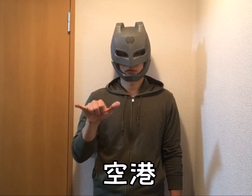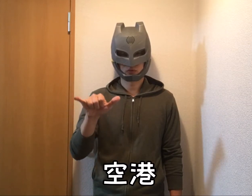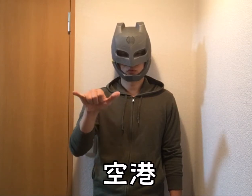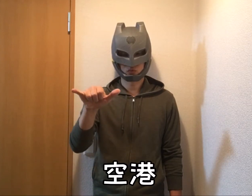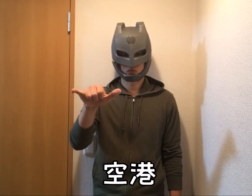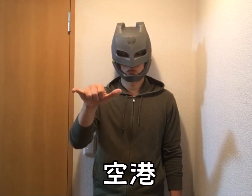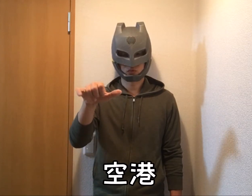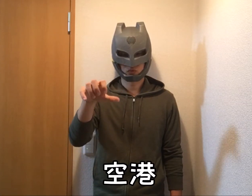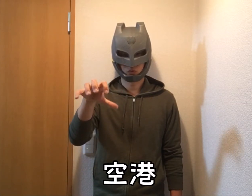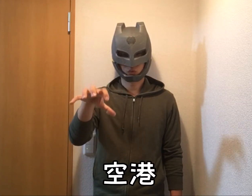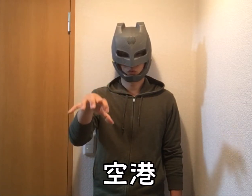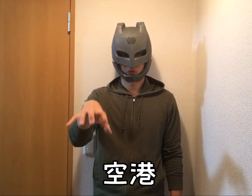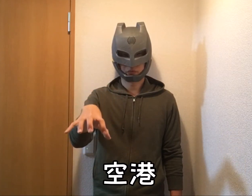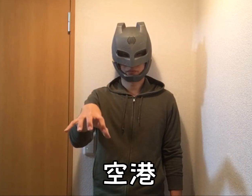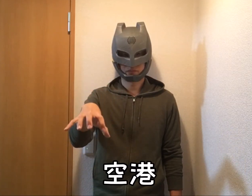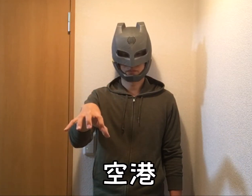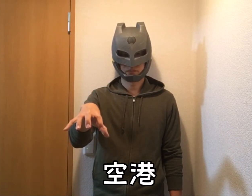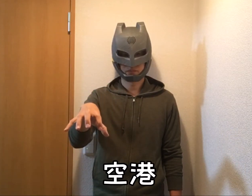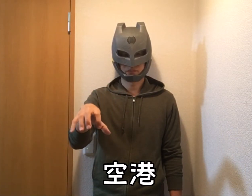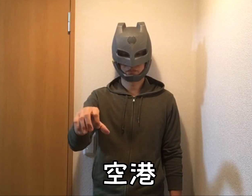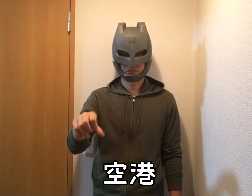Airport